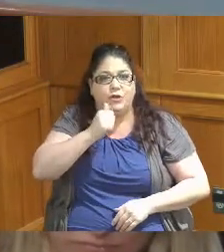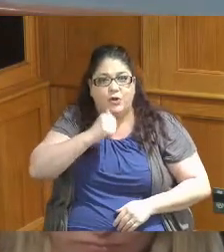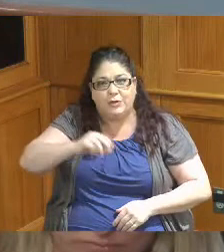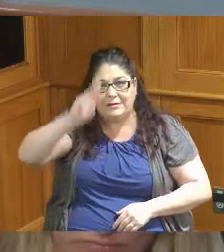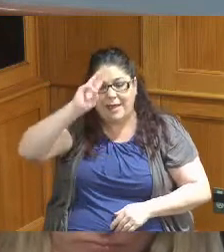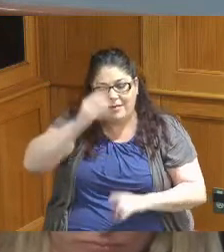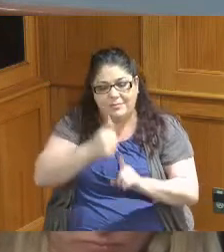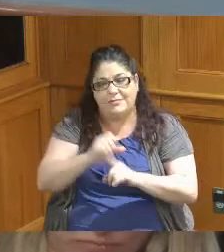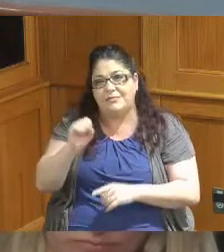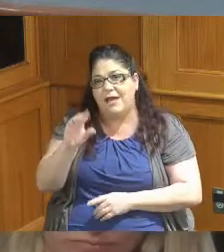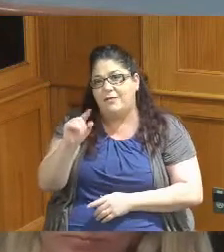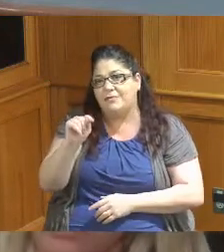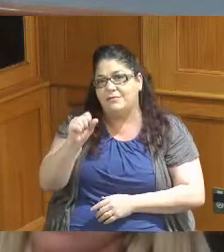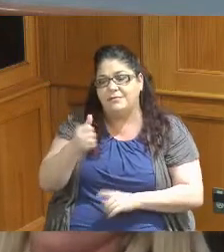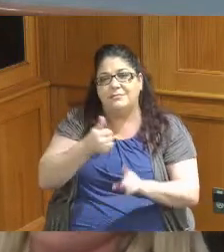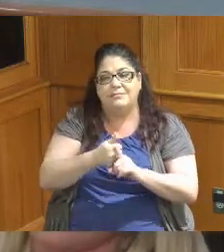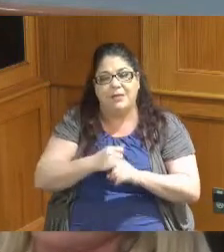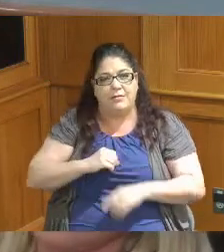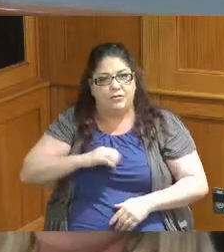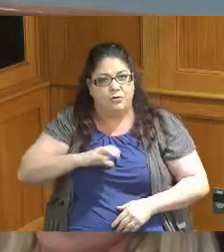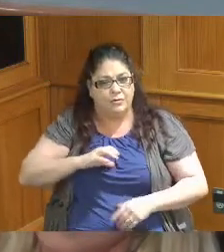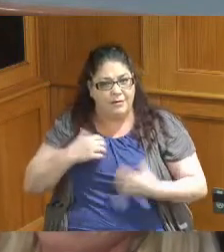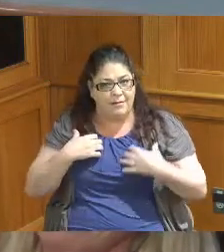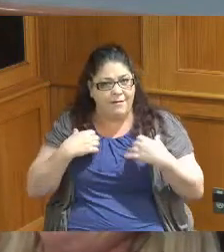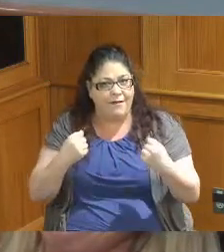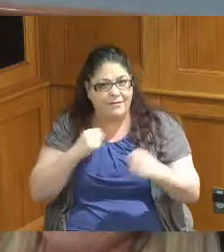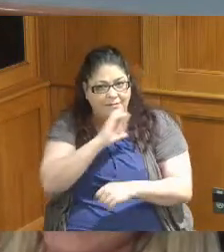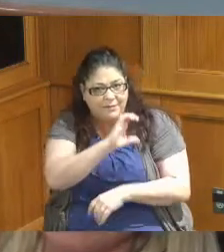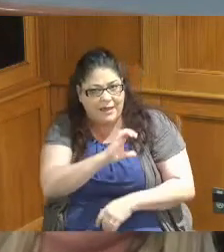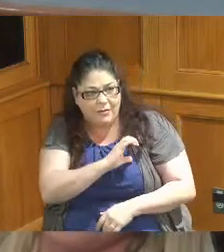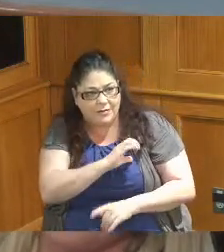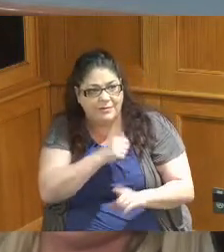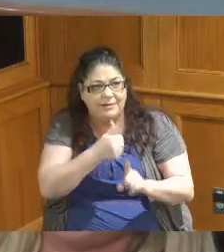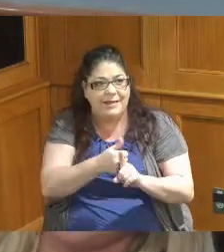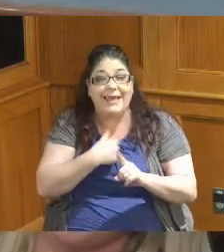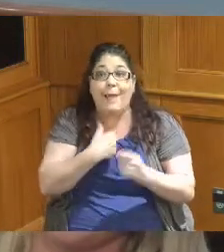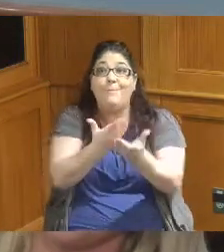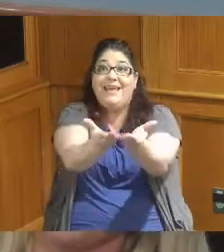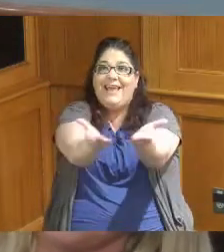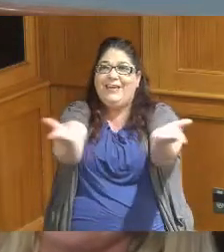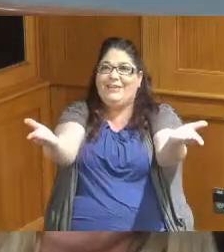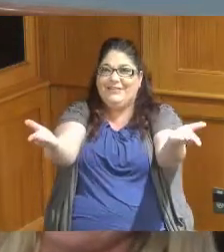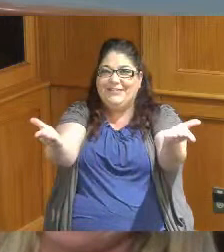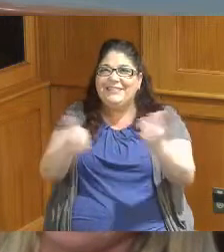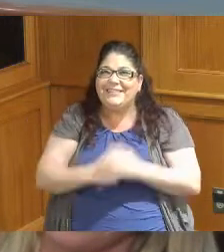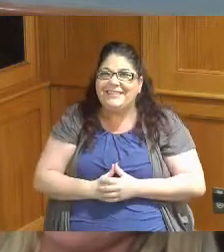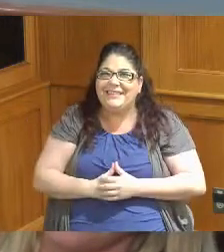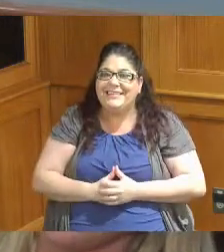build girls of Courage confidence and character so they can be up here in a number of years and